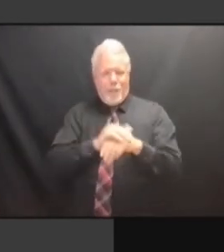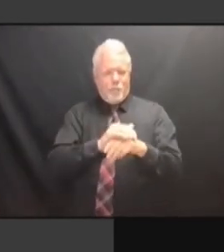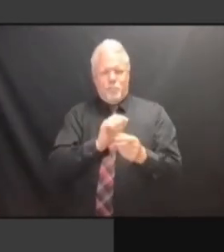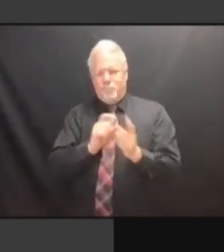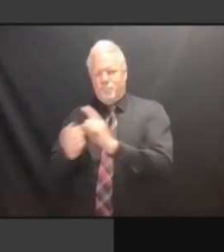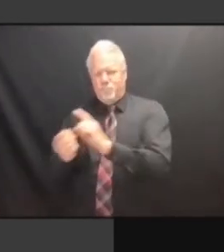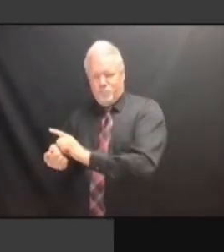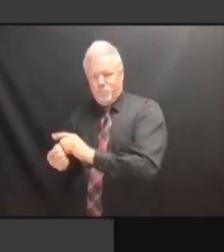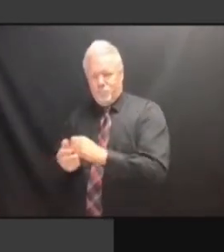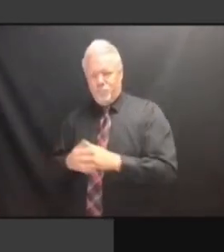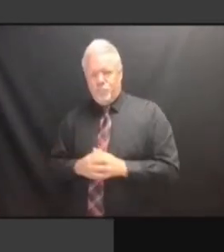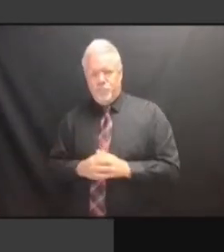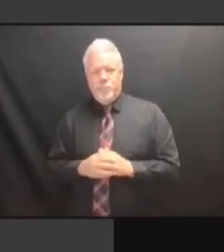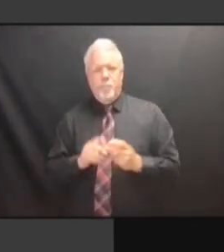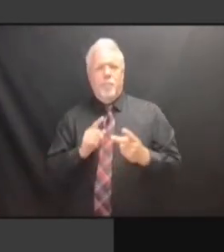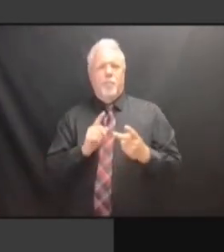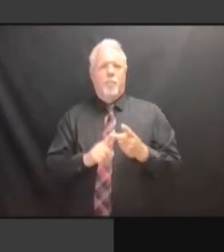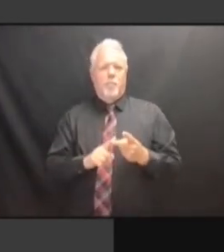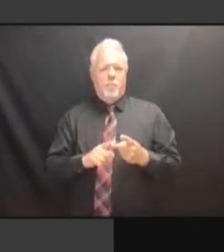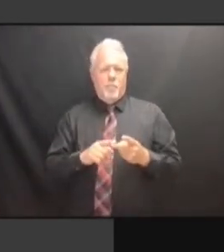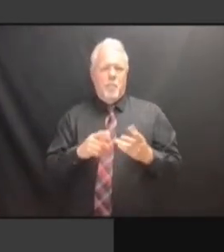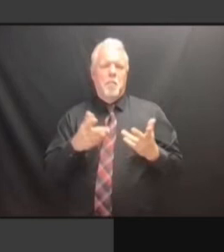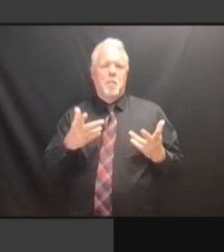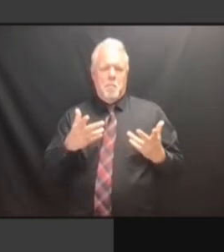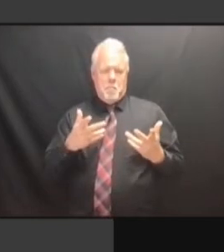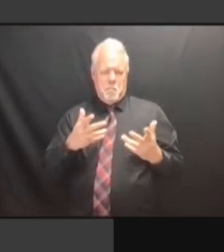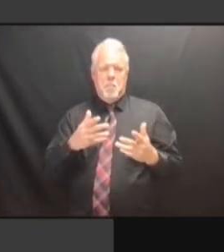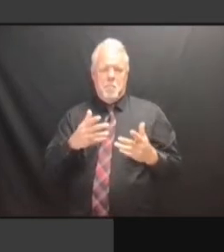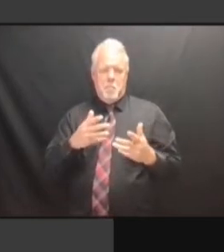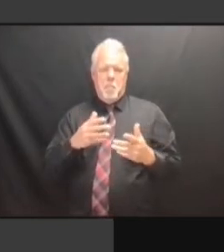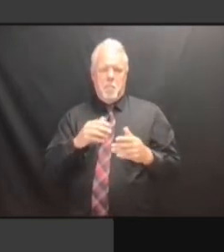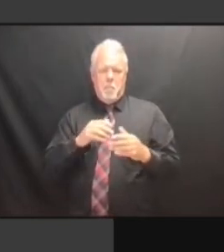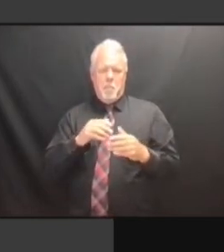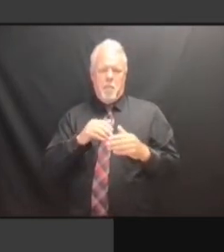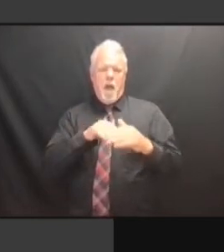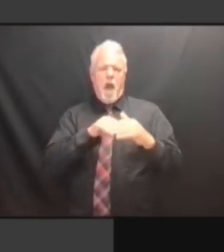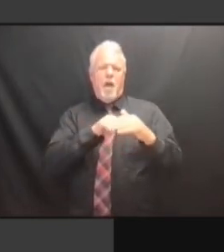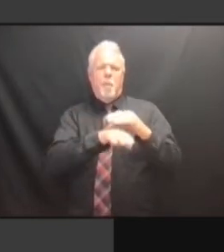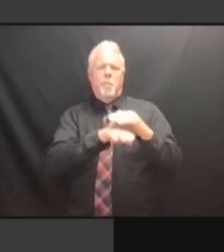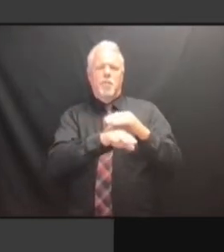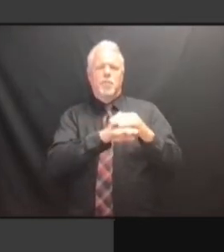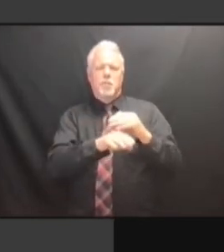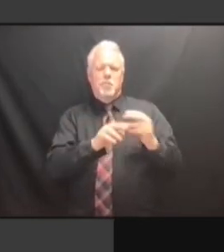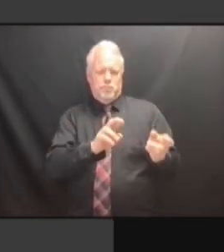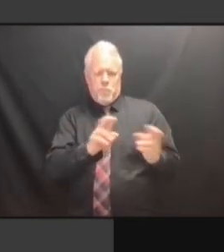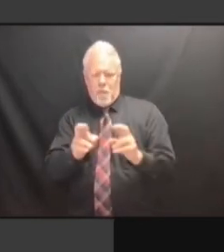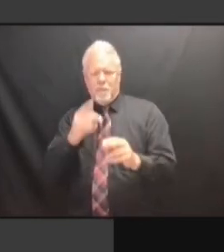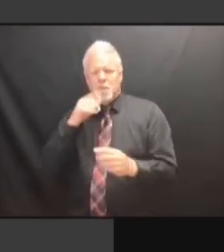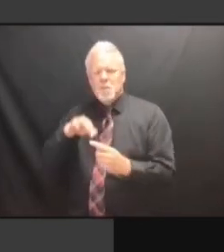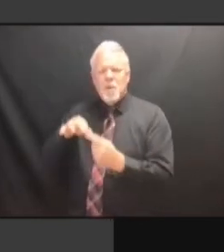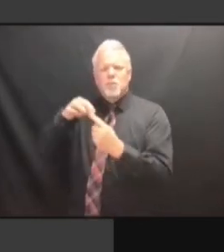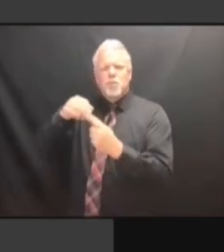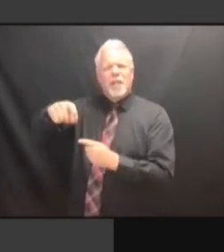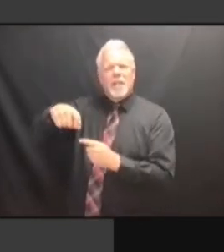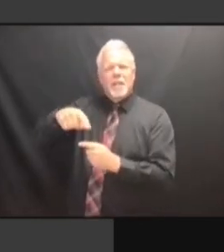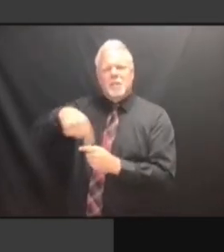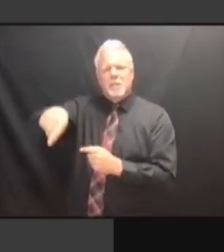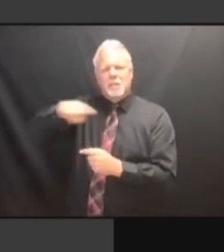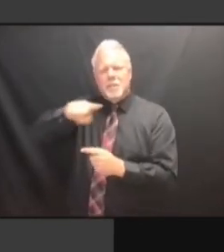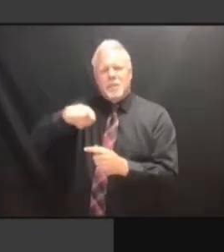SO WE ALSO WORKED WITH THE COUNSEL'S SO WE ALSO WORKED WITH THE COUNSEL'S OFFICE SO WE ALSO WORKED WITH THE COUNSEL'S OFFICE ON SO WE ALSO WORKED WITH THE COUNSEL'S OFFICE ON THE SO WE ALSO WORKED WITH THE COUNSEL'S OFFICE ON THE UPDATES COUNSEL'S OFFICE ON THE UPDATES COUNSEL'S OFFICE ON THE UPDATES FOR COUNSEL'S OFFICE ON THE UPDATES FOR PAROLEE COUNSEL'S OFFICE ON THE UPDATES FOR PAROLEE RESTORATION COUNSEL'S OFFICE ON THE UPDATES FOR PAROLEE RESTORATION -- FOR PAROLEE RESTORATION -- FOR PAROLEE RESTORATION -- >> FOR PAROLEE RESTORATION -- >> JOHN FOR PAROLEE RESTORATION -- >> JOHN ALREADY FOR PAROLEE RESTORATION -- >> JOHN ALREADY LET